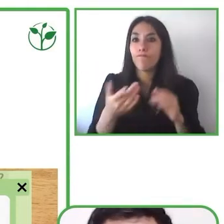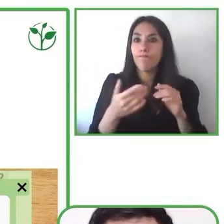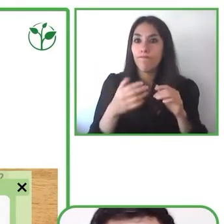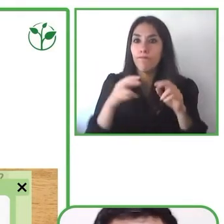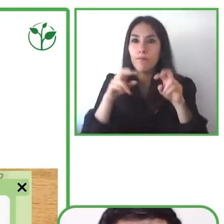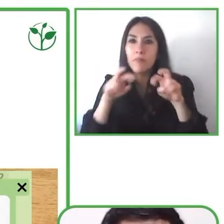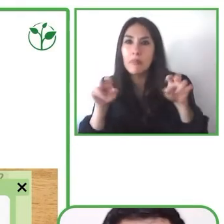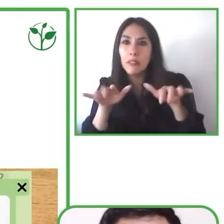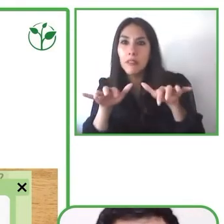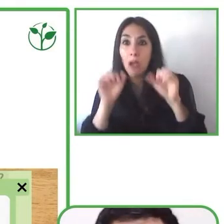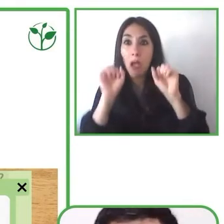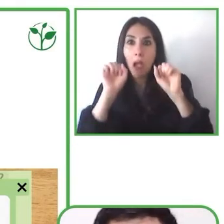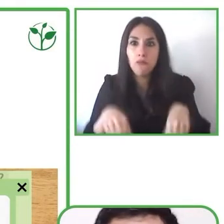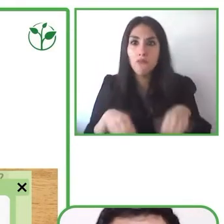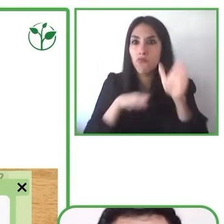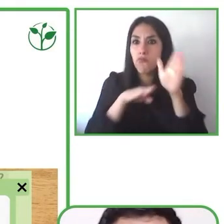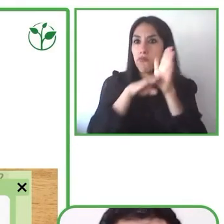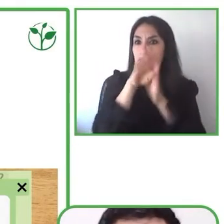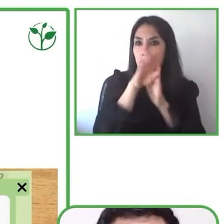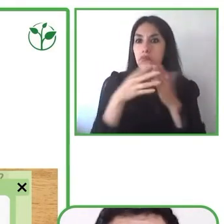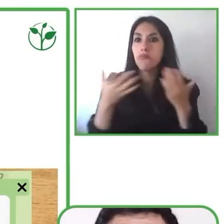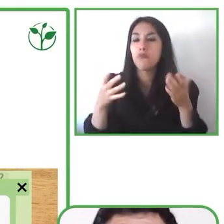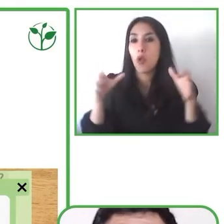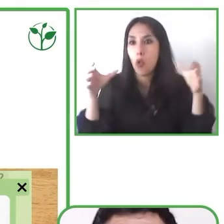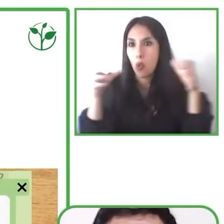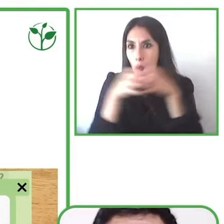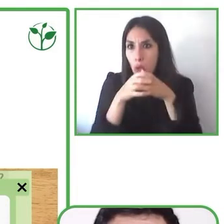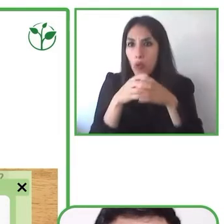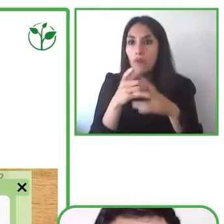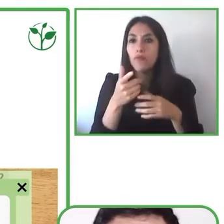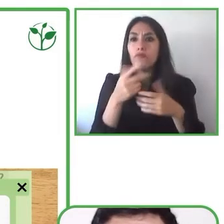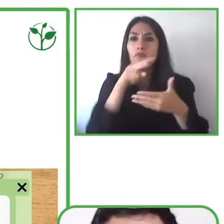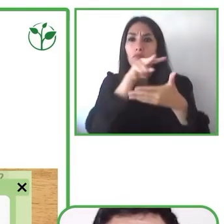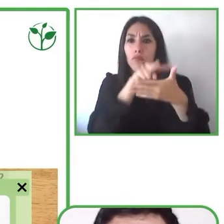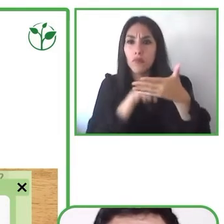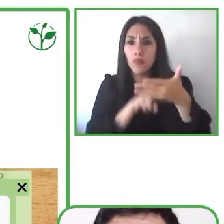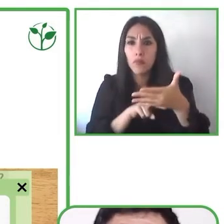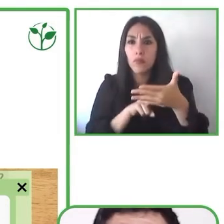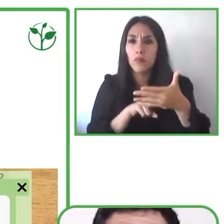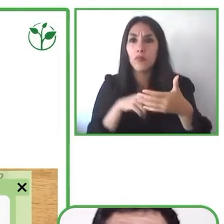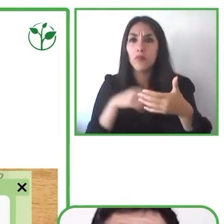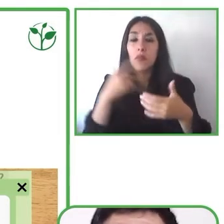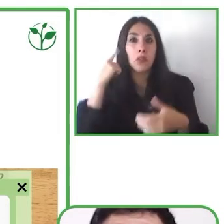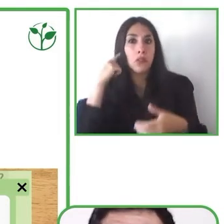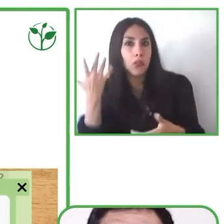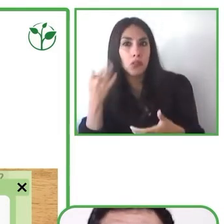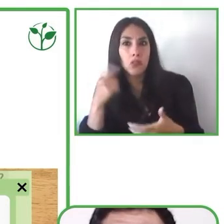basic for their learning of the reading process the alphabetical principle which is the